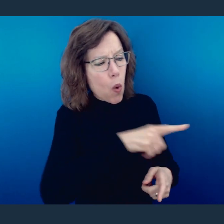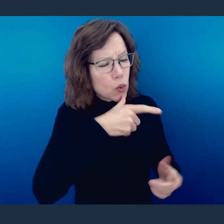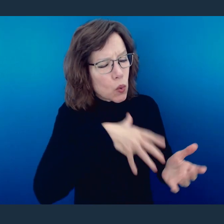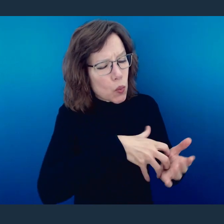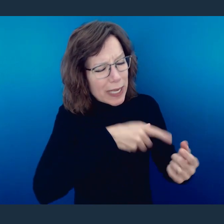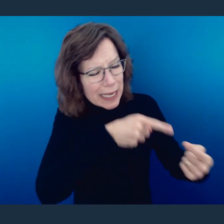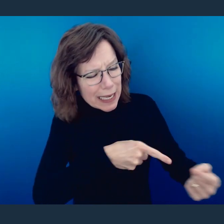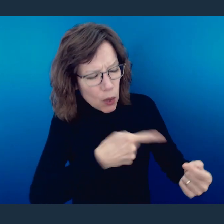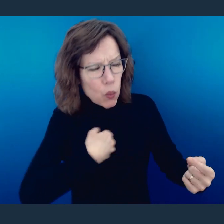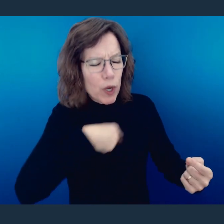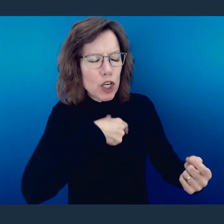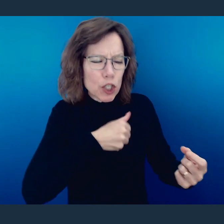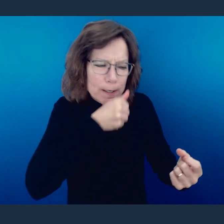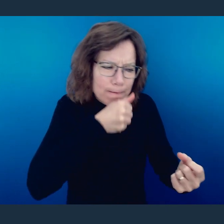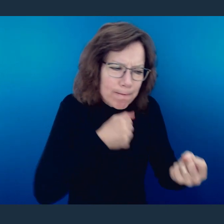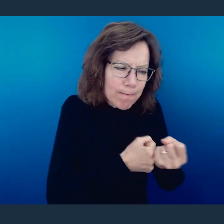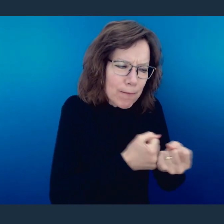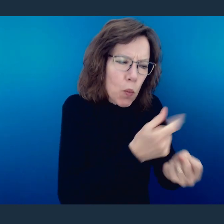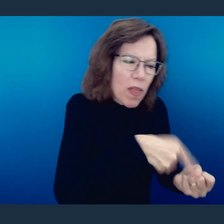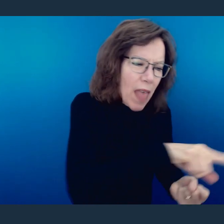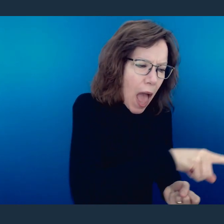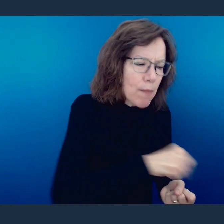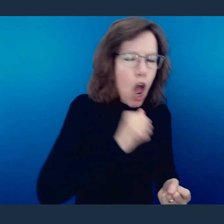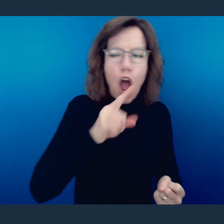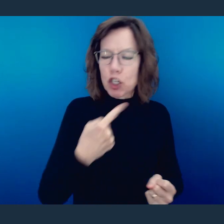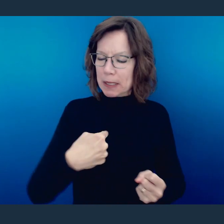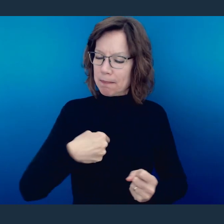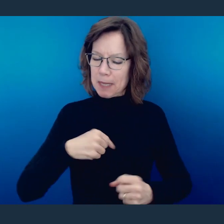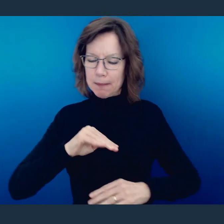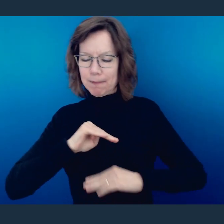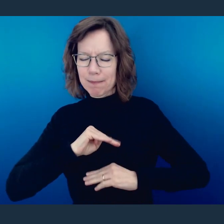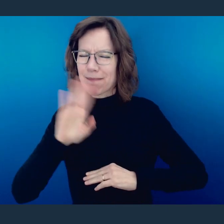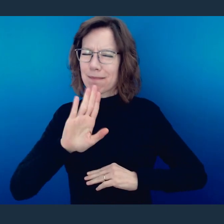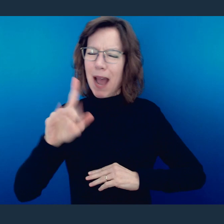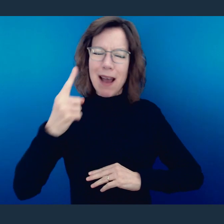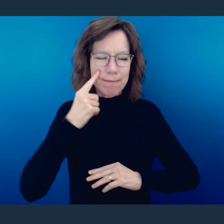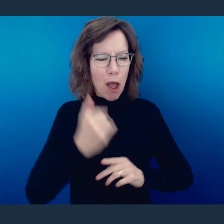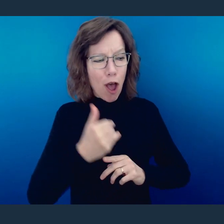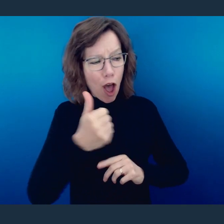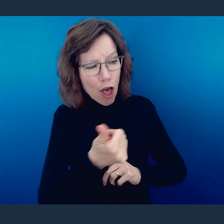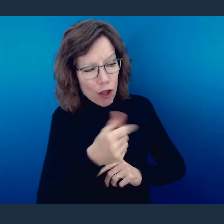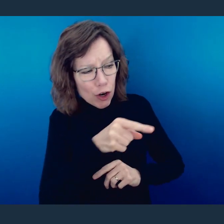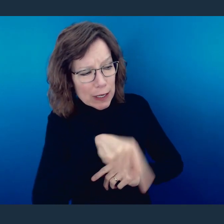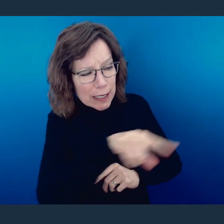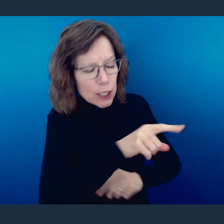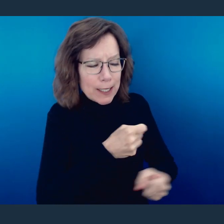weak, and not to please ourselves. Let each one of us please his neighbor for his good,